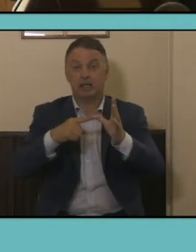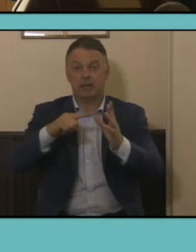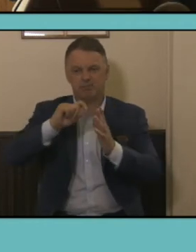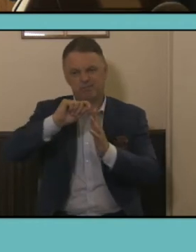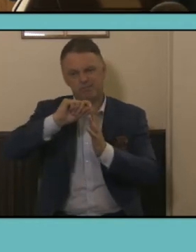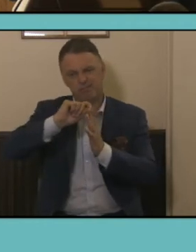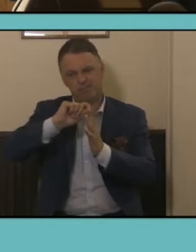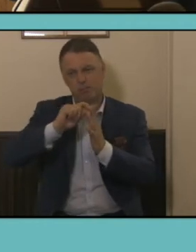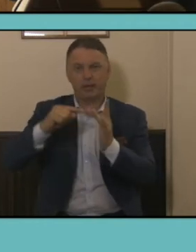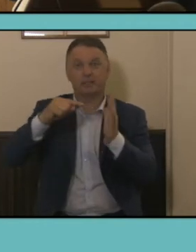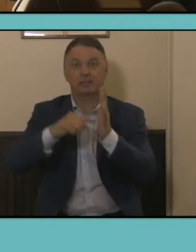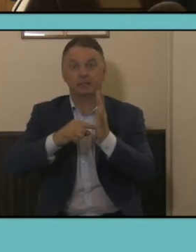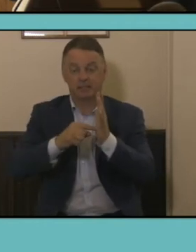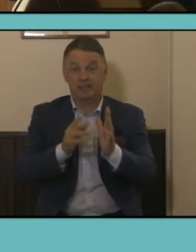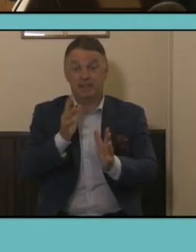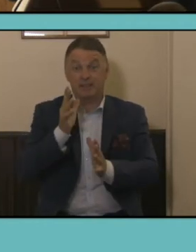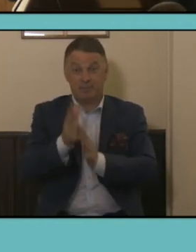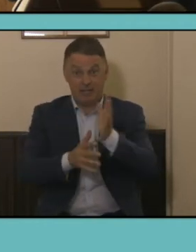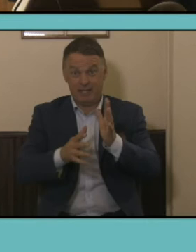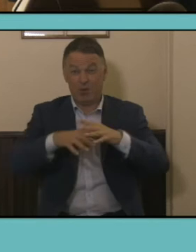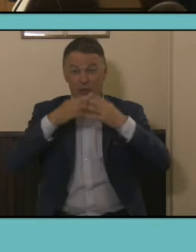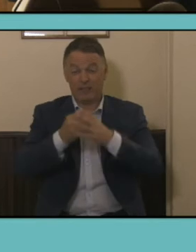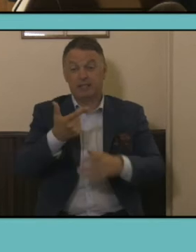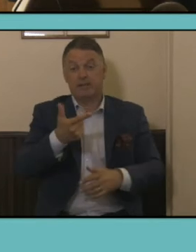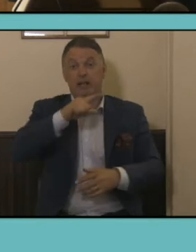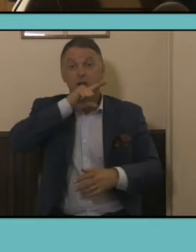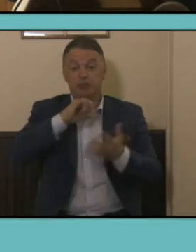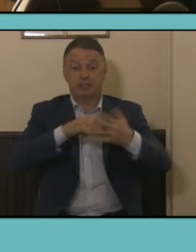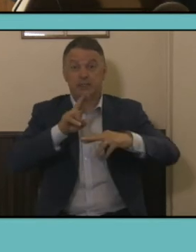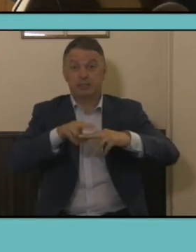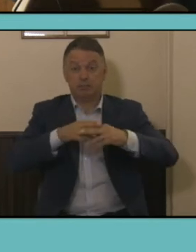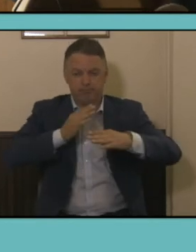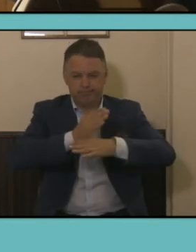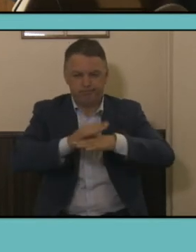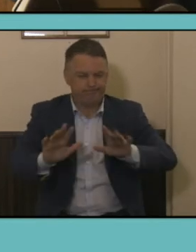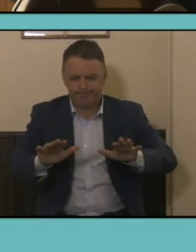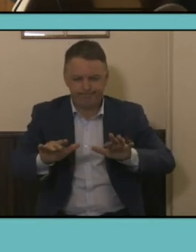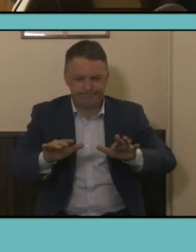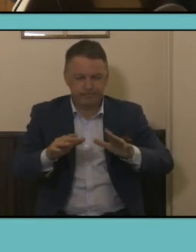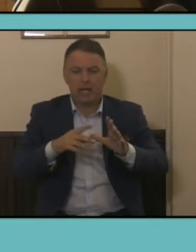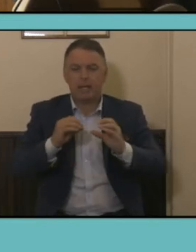point, more than 700 staff have worked in ABS's secure offices to scan the paper